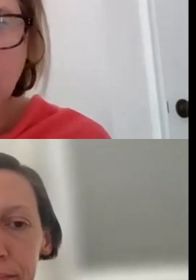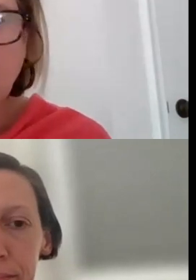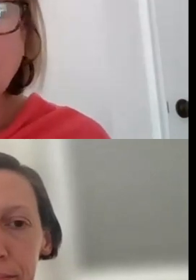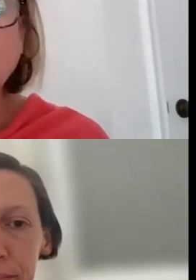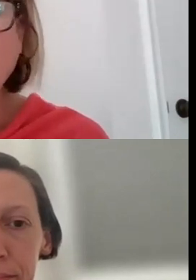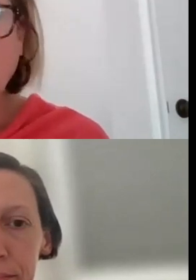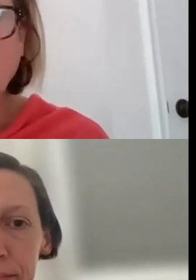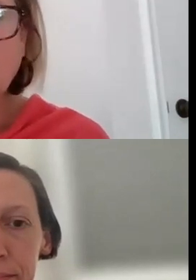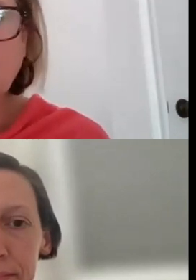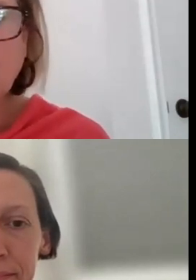TRIBES AND TRIBES.